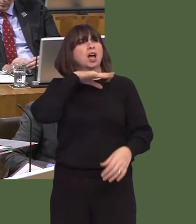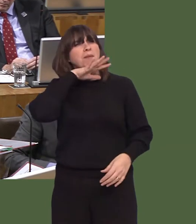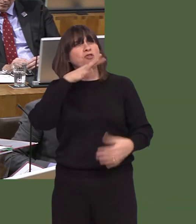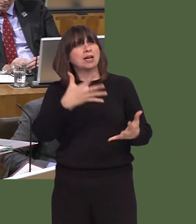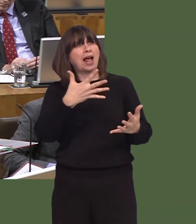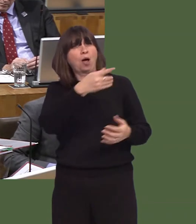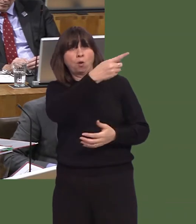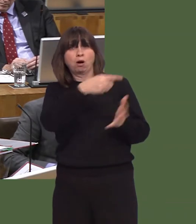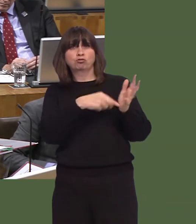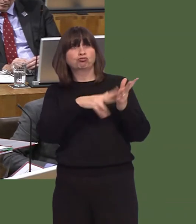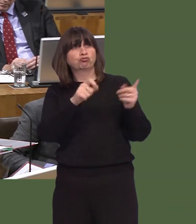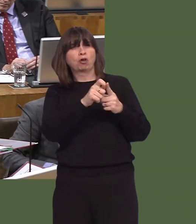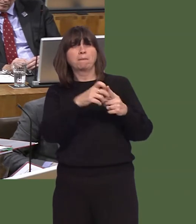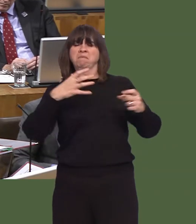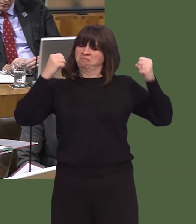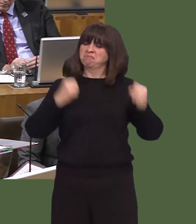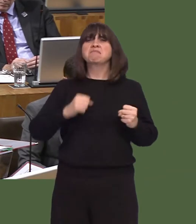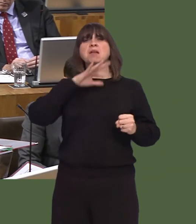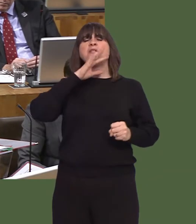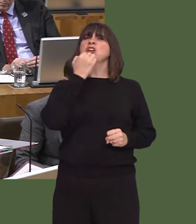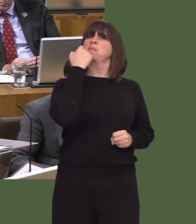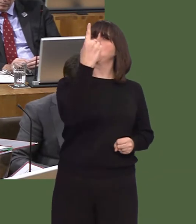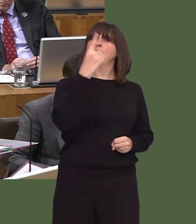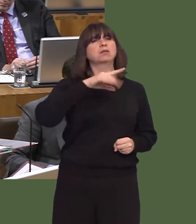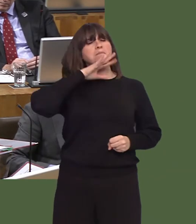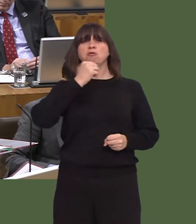Does he really think that we will have an equitable free-trade agreement with the US